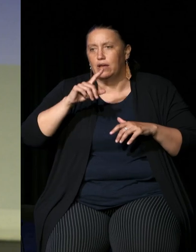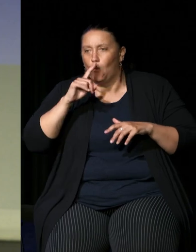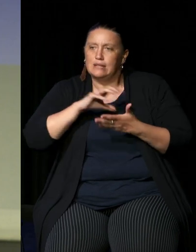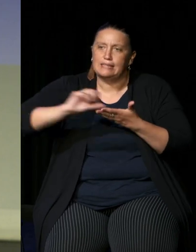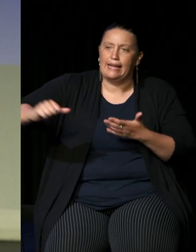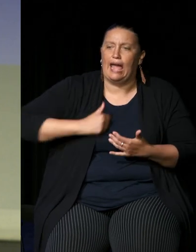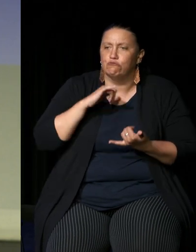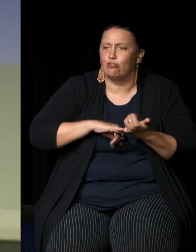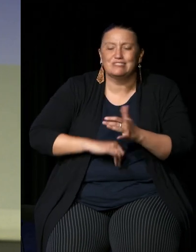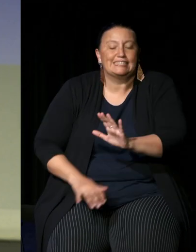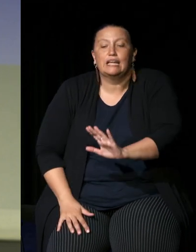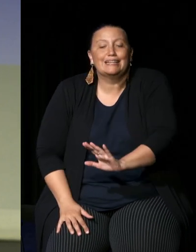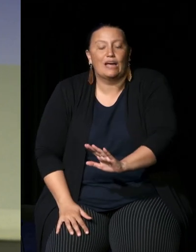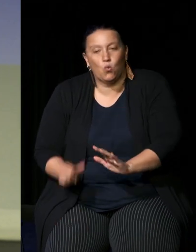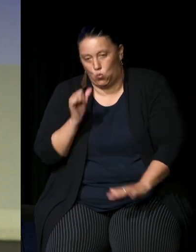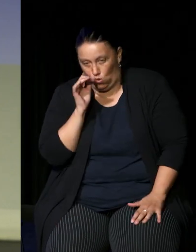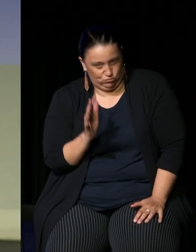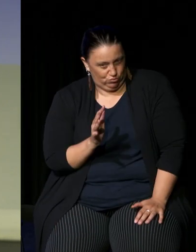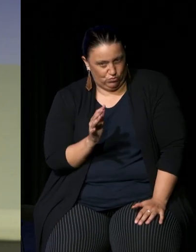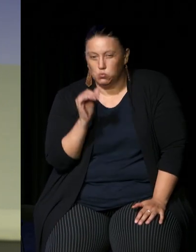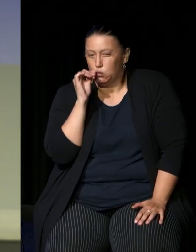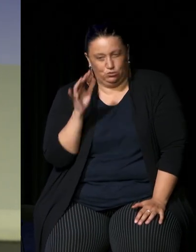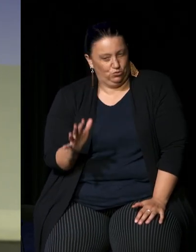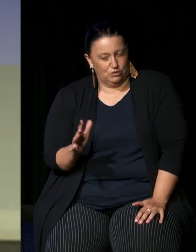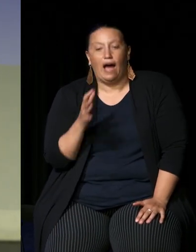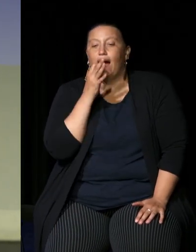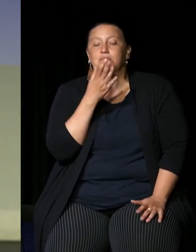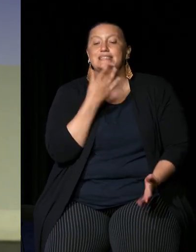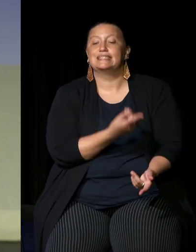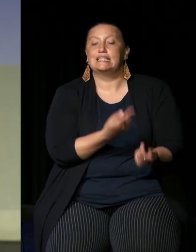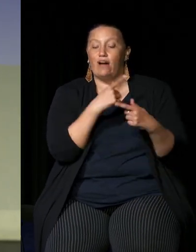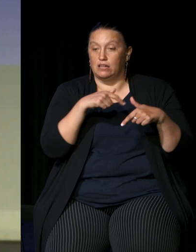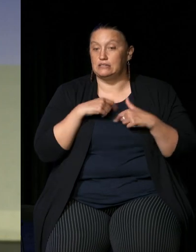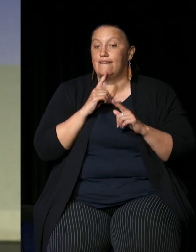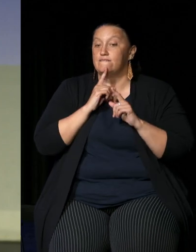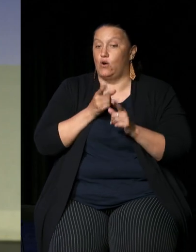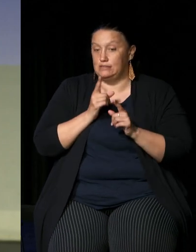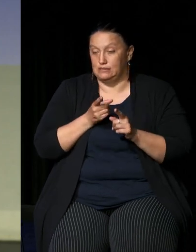it's a valid concern so we got him to give us some advice about that and I have one copy with me